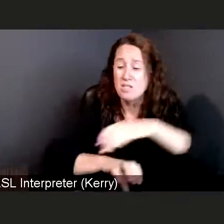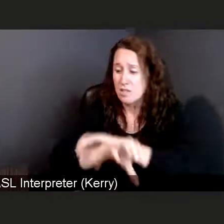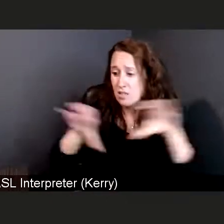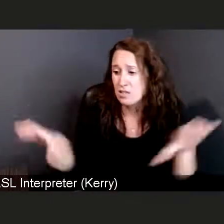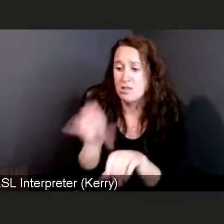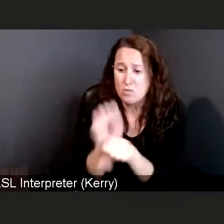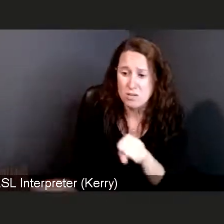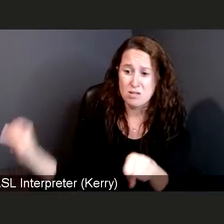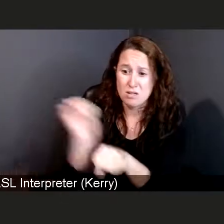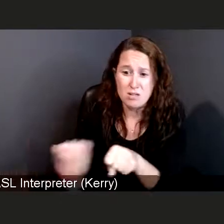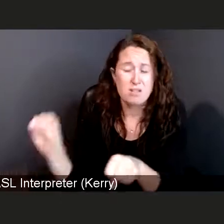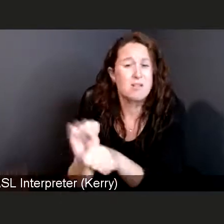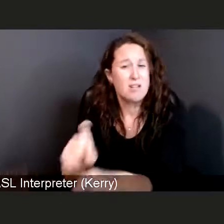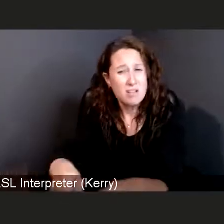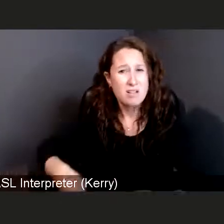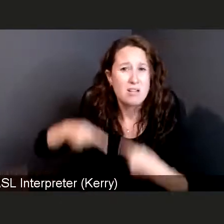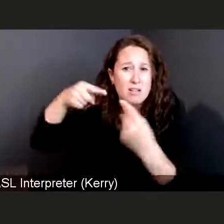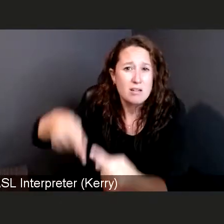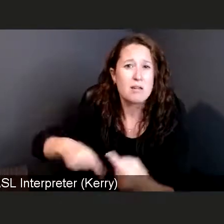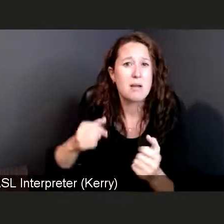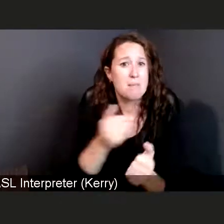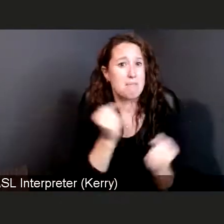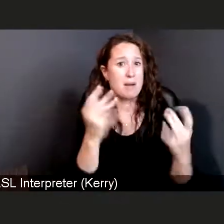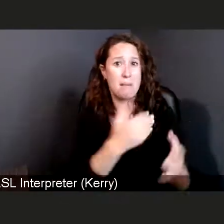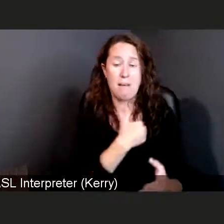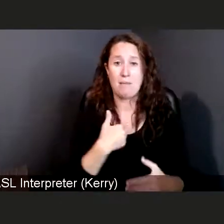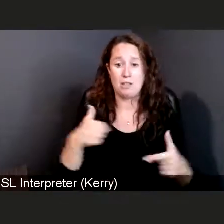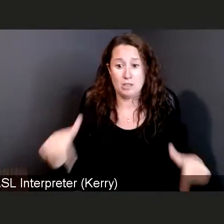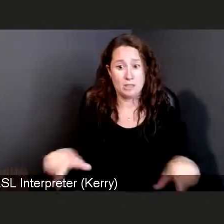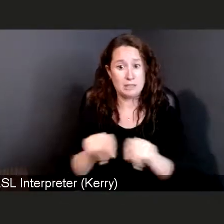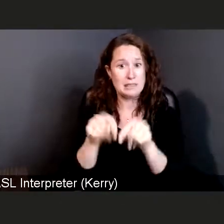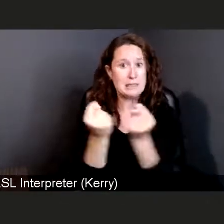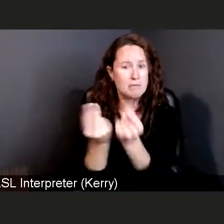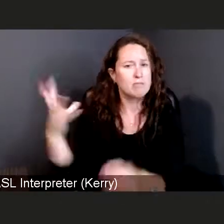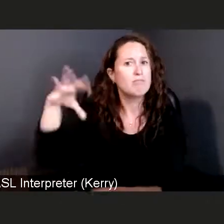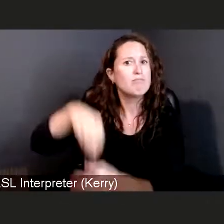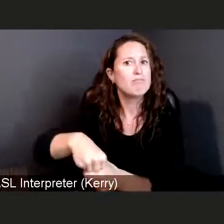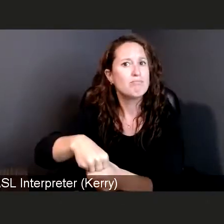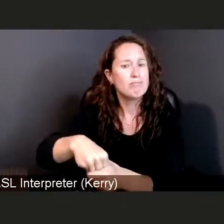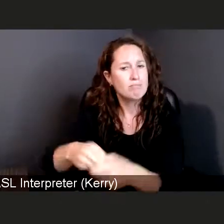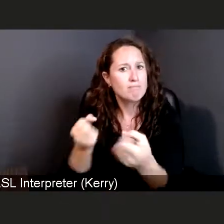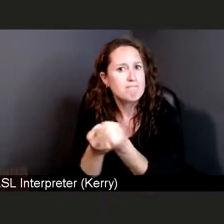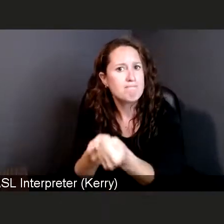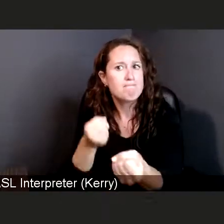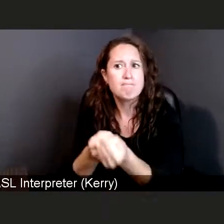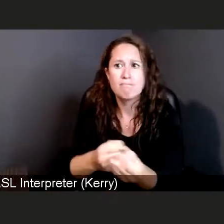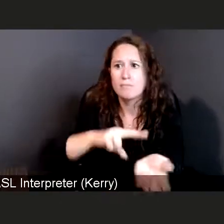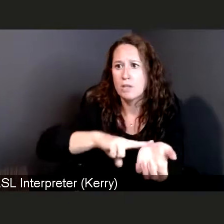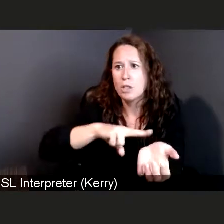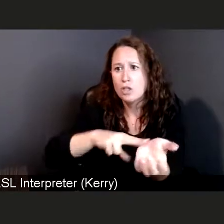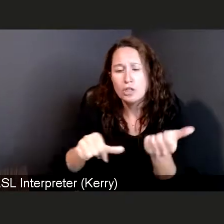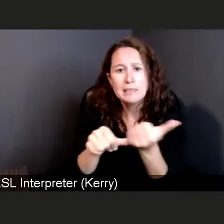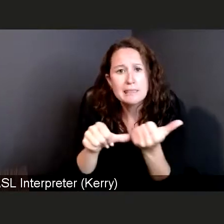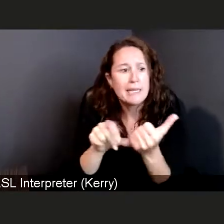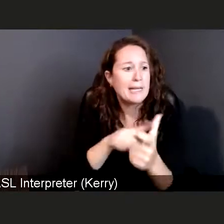and members of our team stood with them daily serving as nurses' aids, dieticians, or clerks,